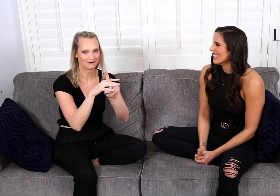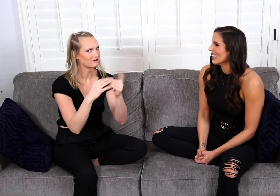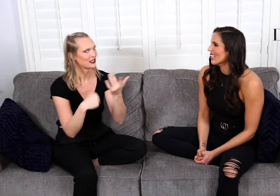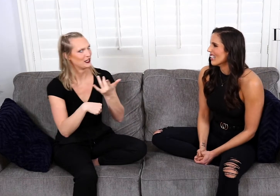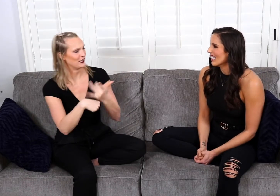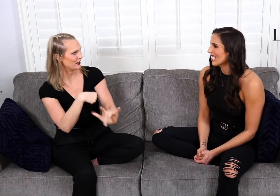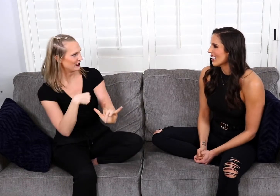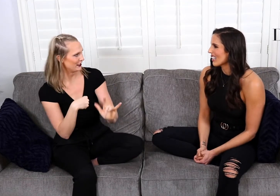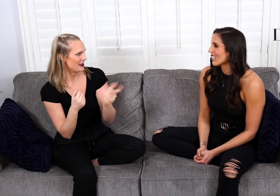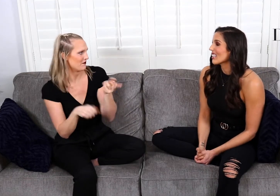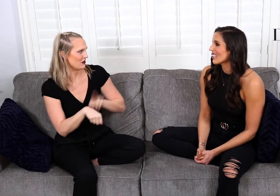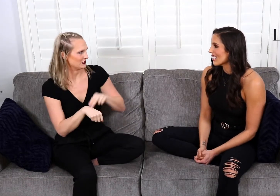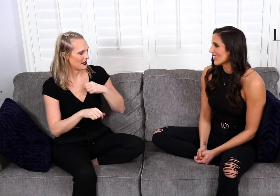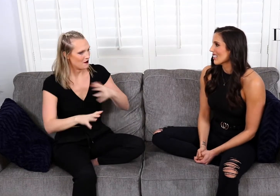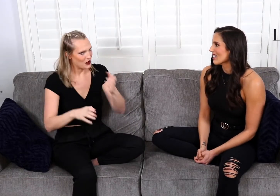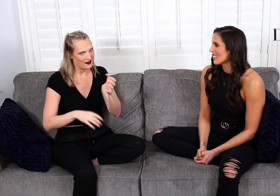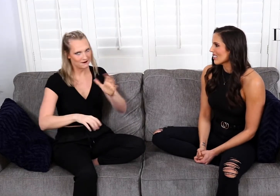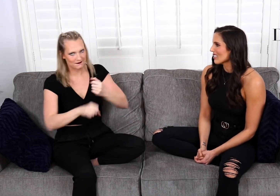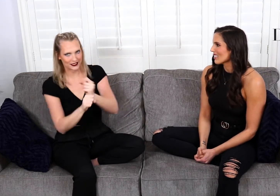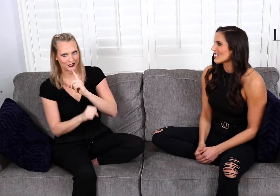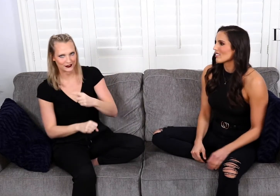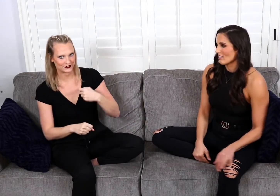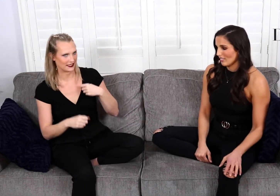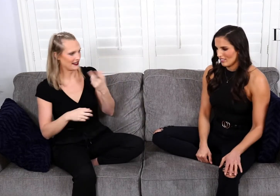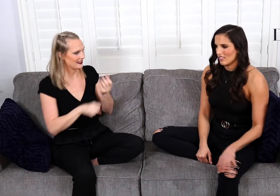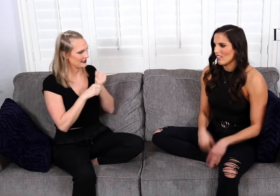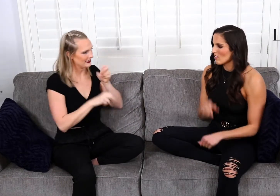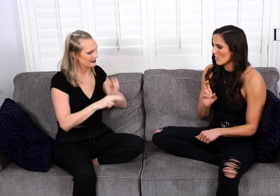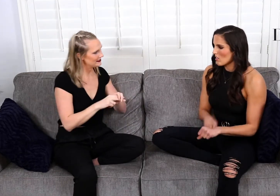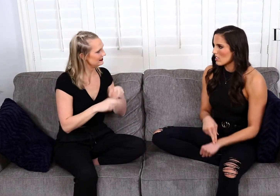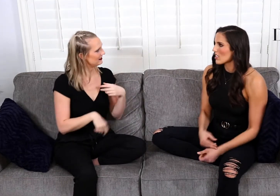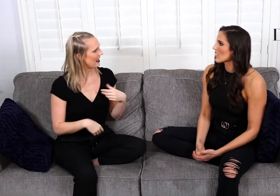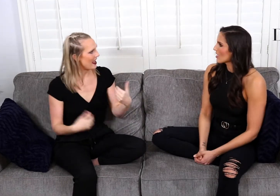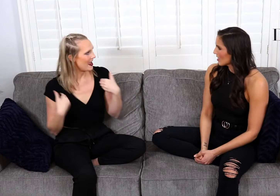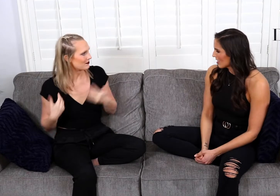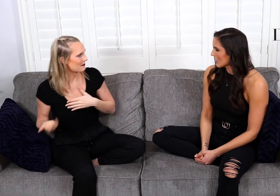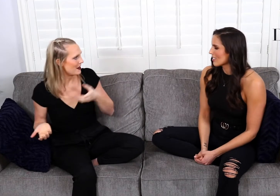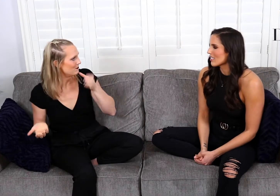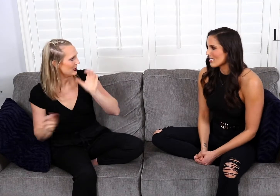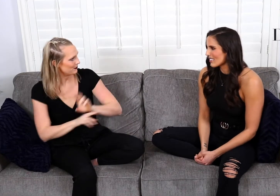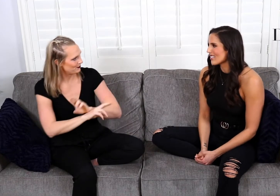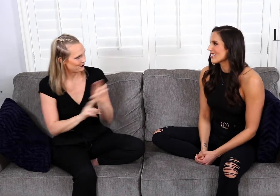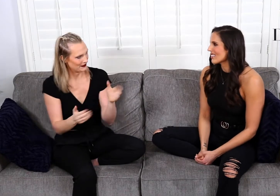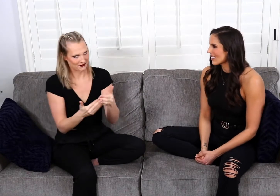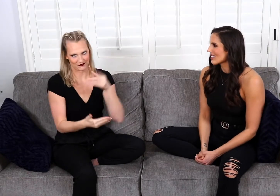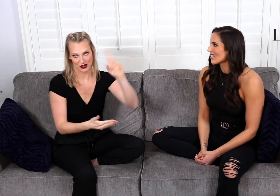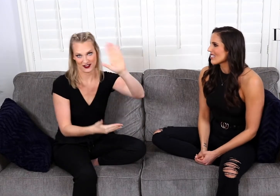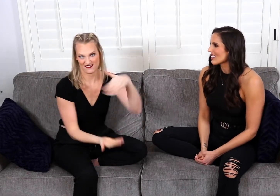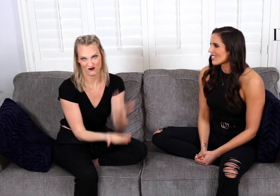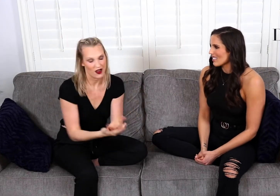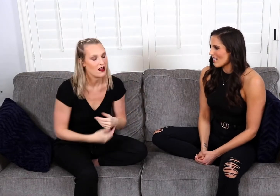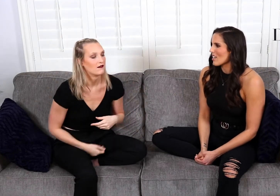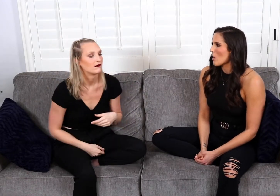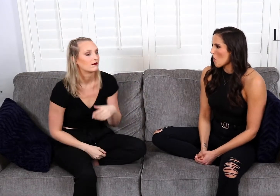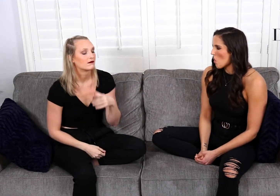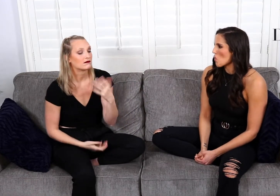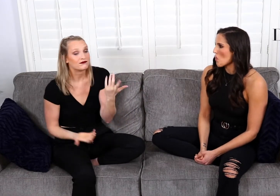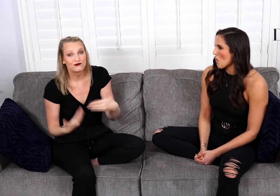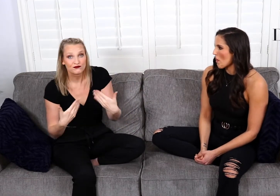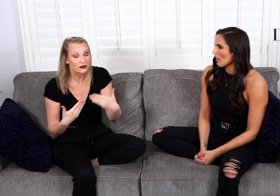I showed up to the date early, of course, I wanted to make sure that I got a good seat and I have my drink ready to go before he arrived.